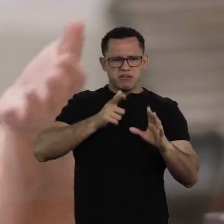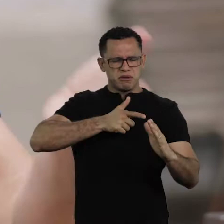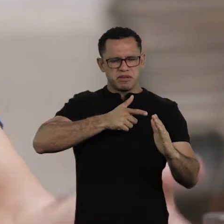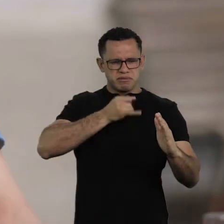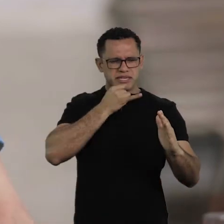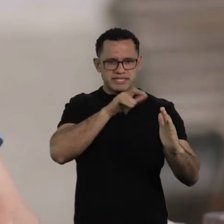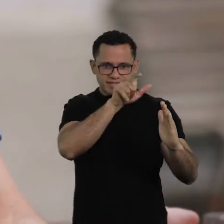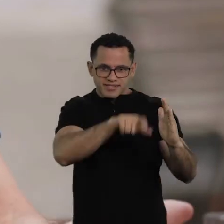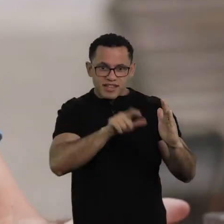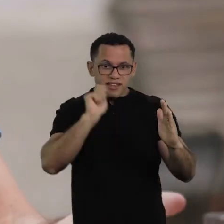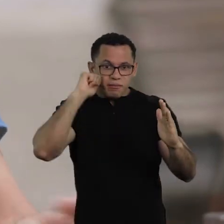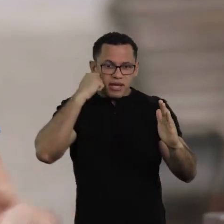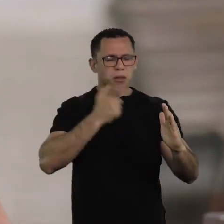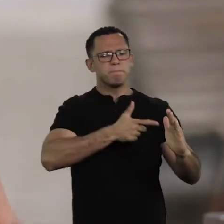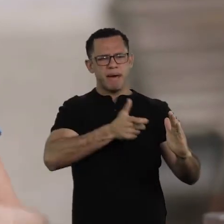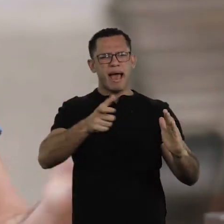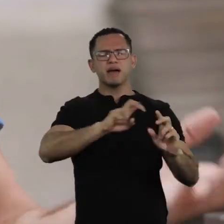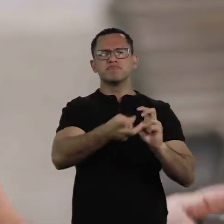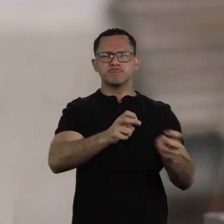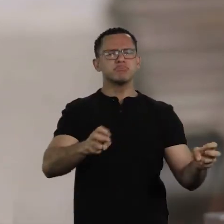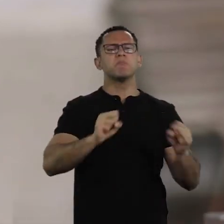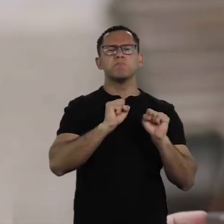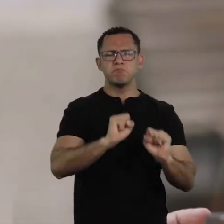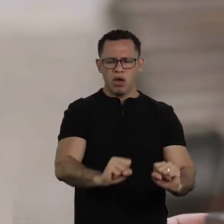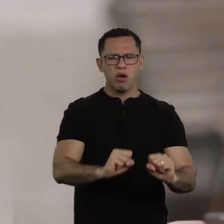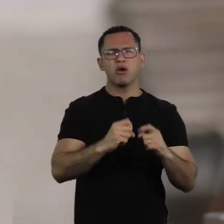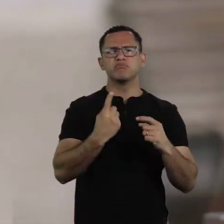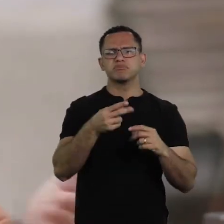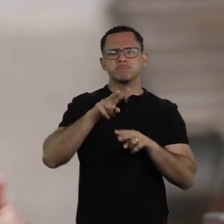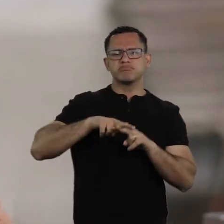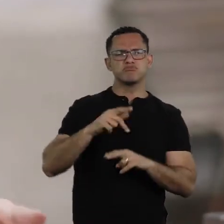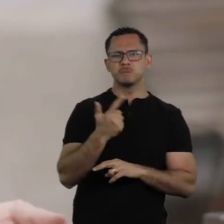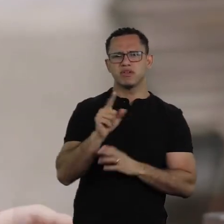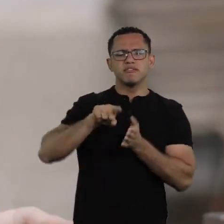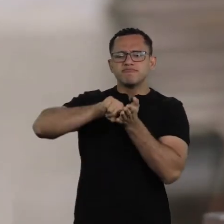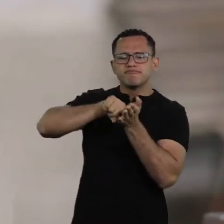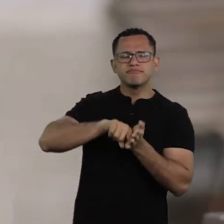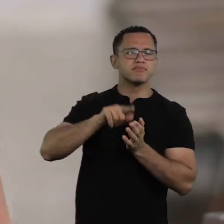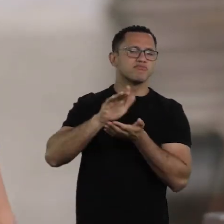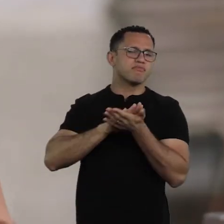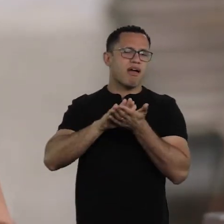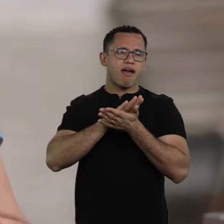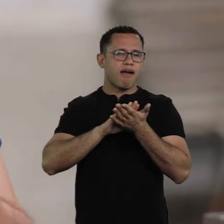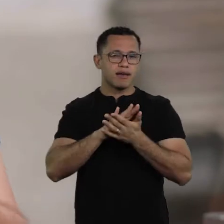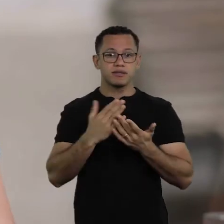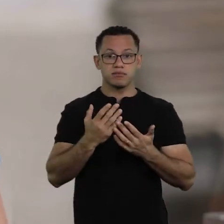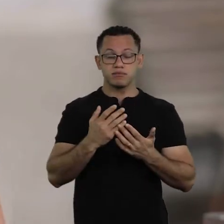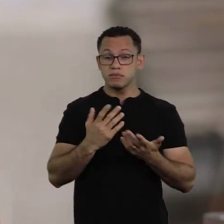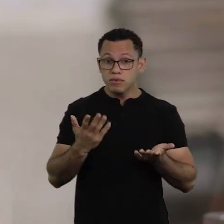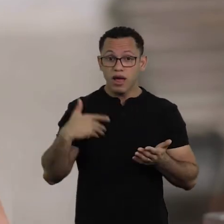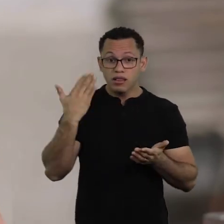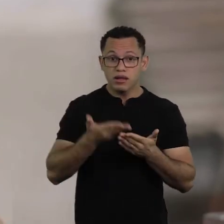when they are black, that nothing will happen, because there is no investigation there, police officers are not investigated,